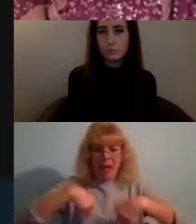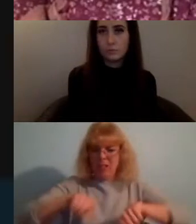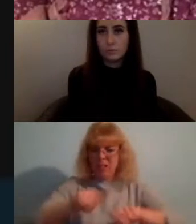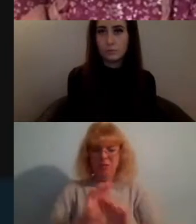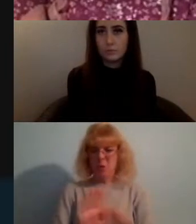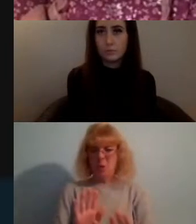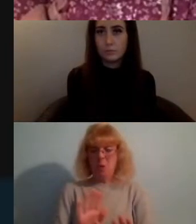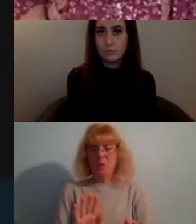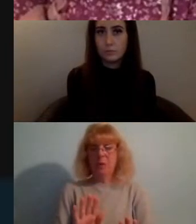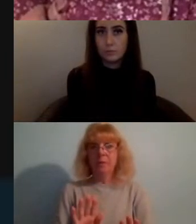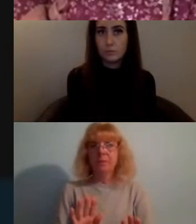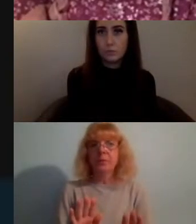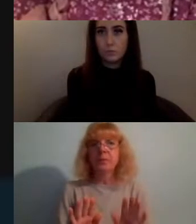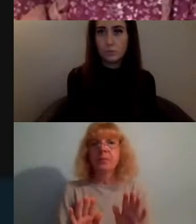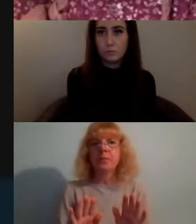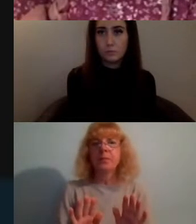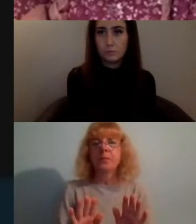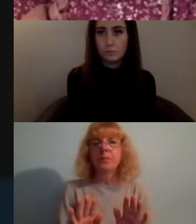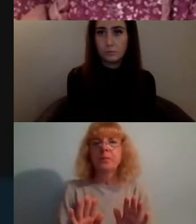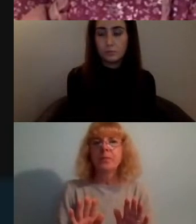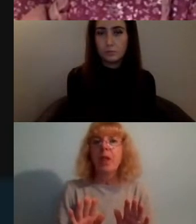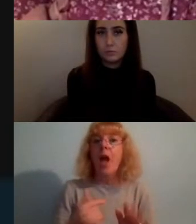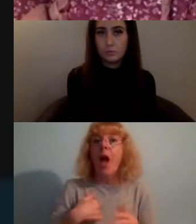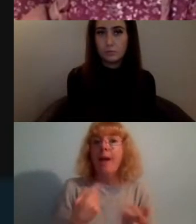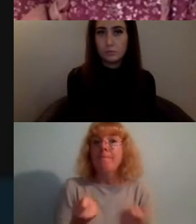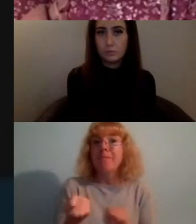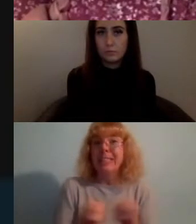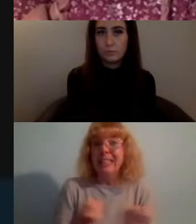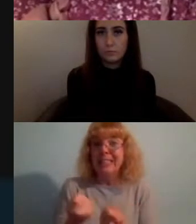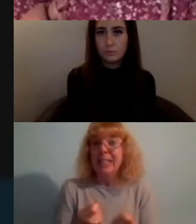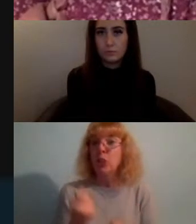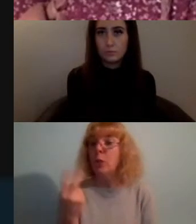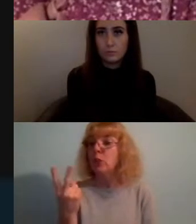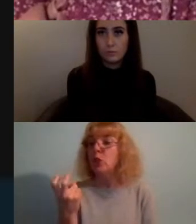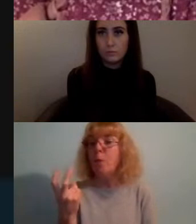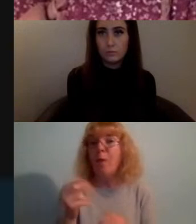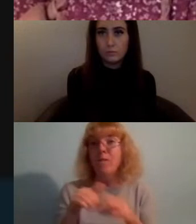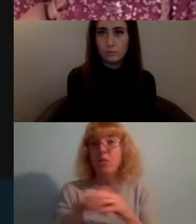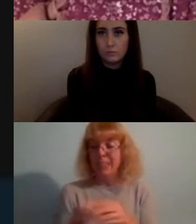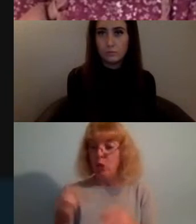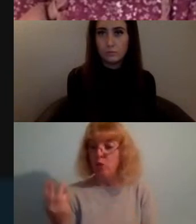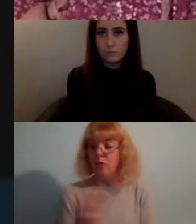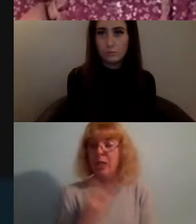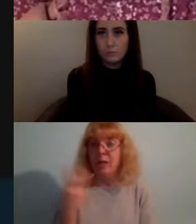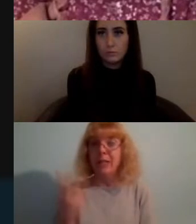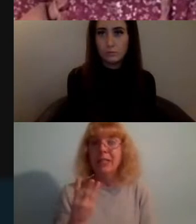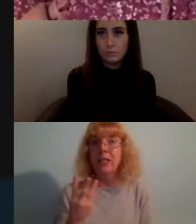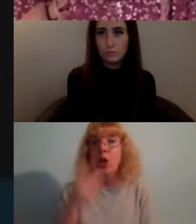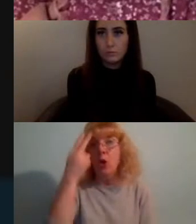and I ended up facilitating with two other friends a project called Sail for Climate Action which